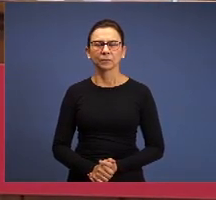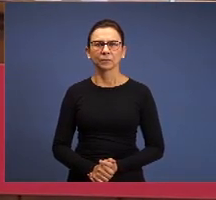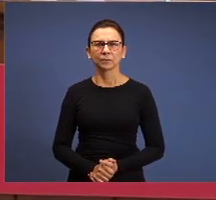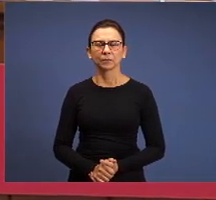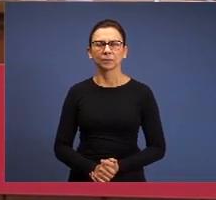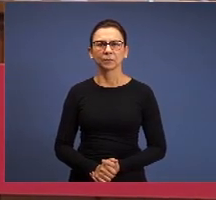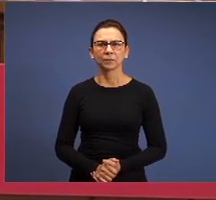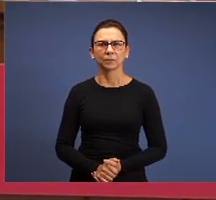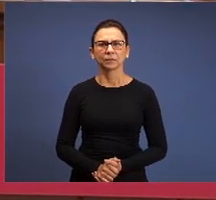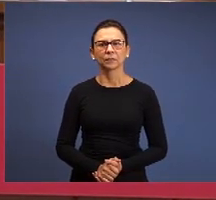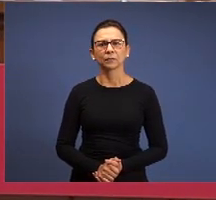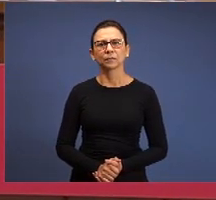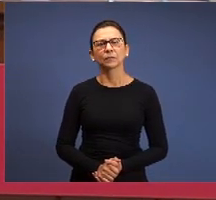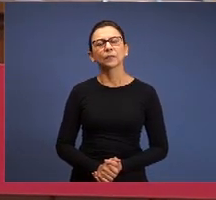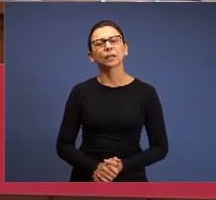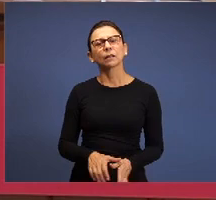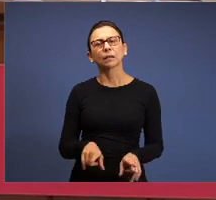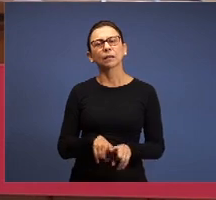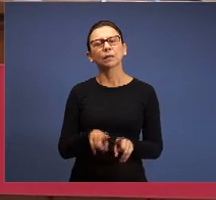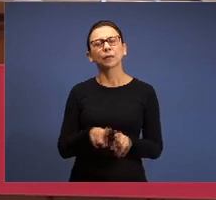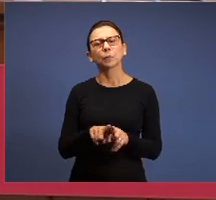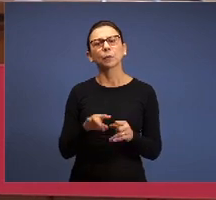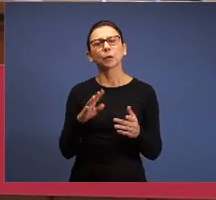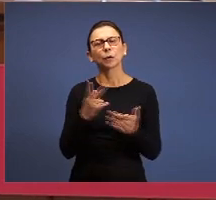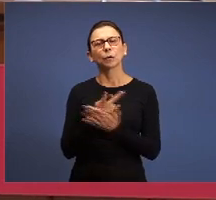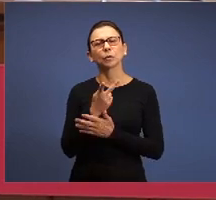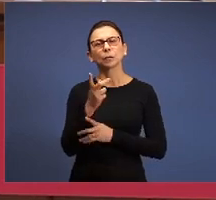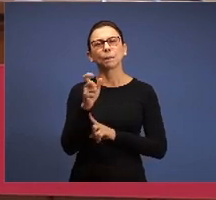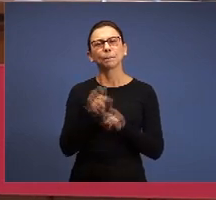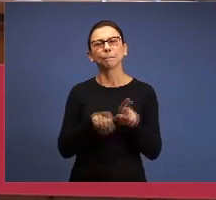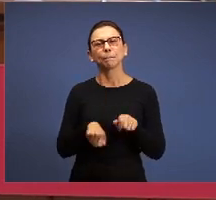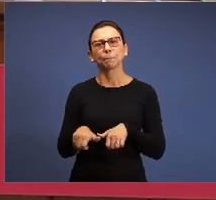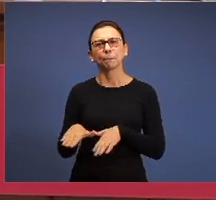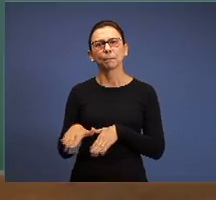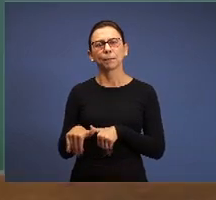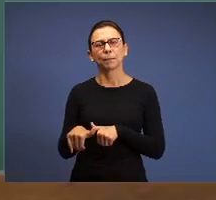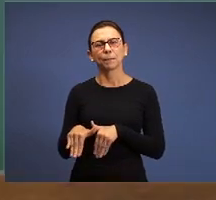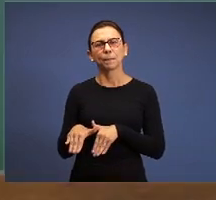working this month of September, many